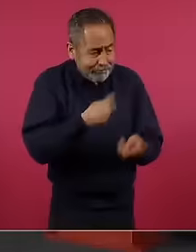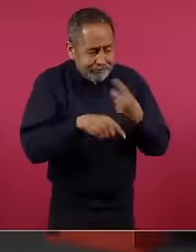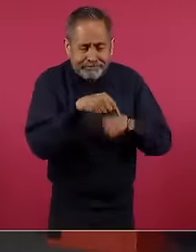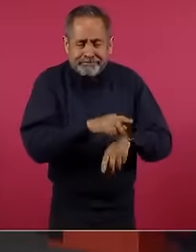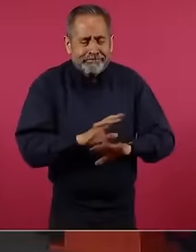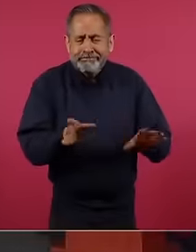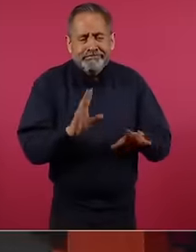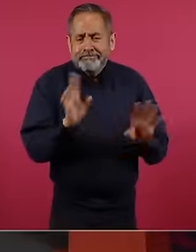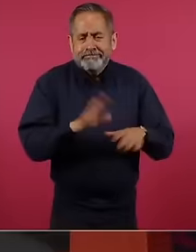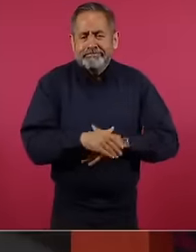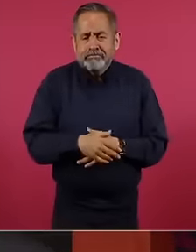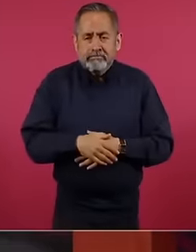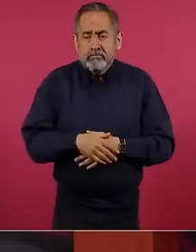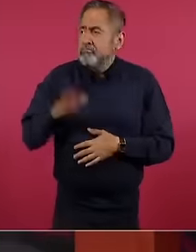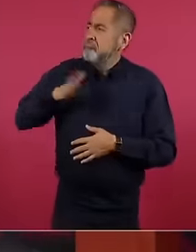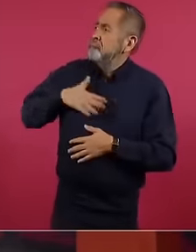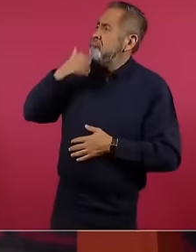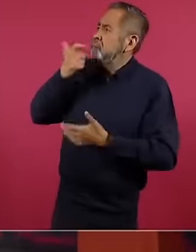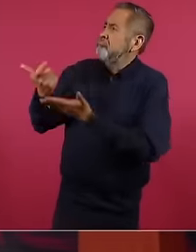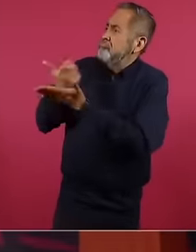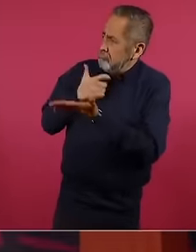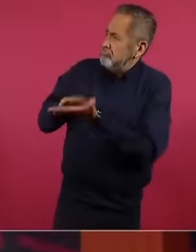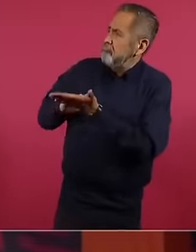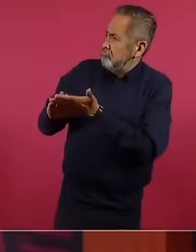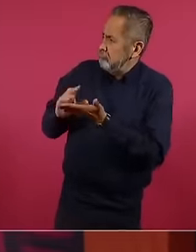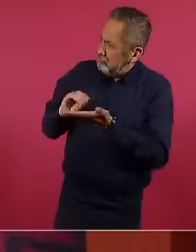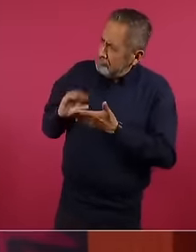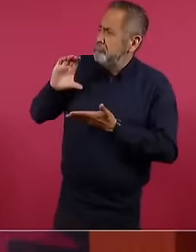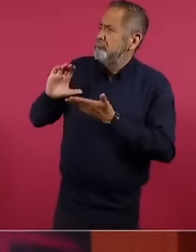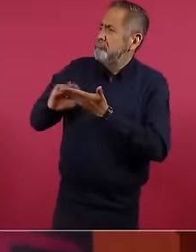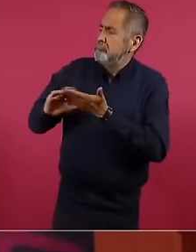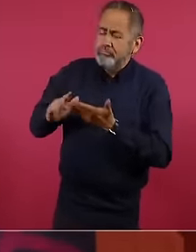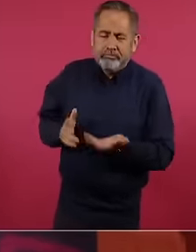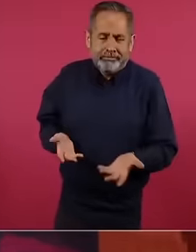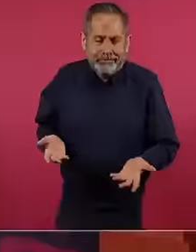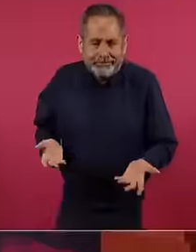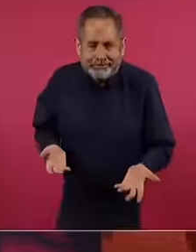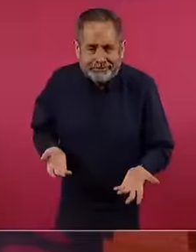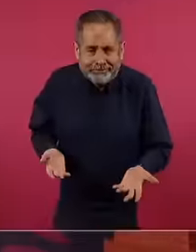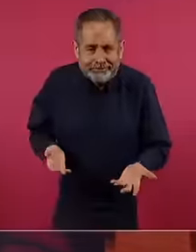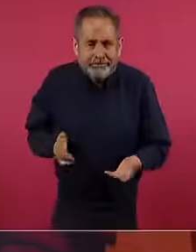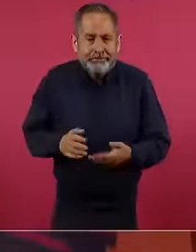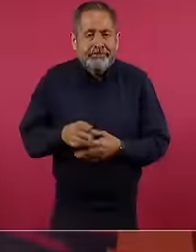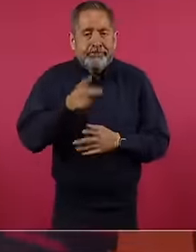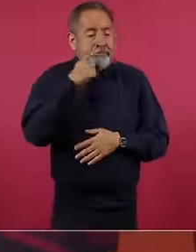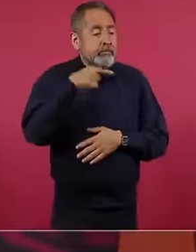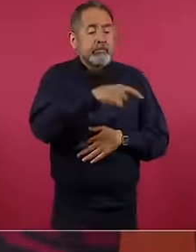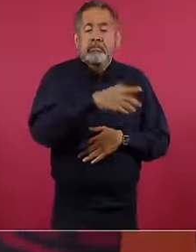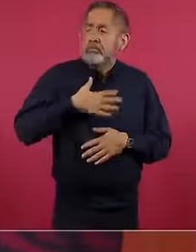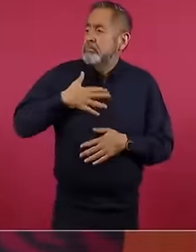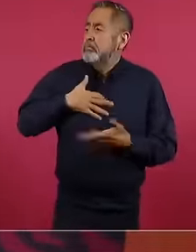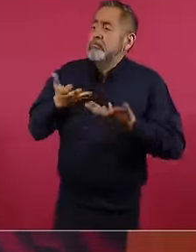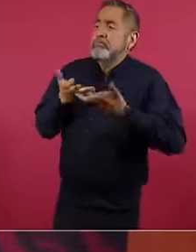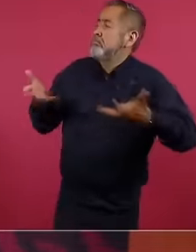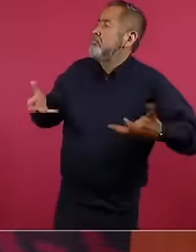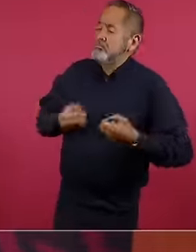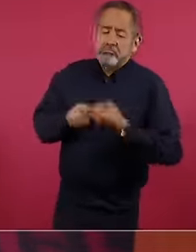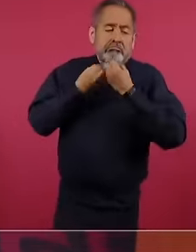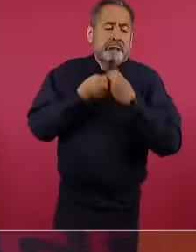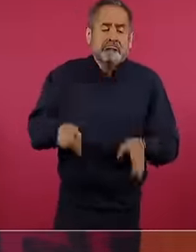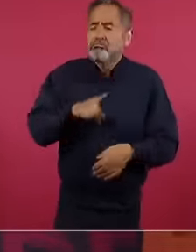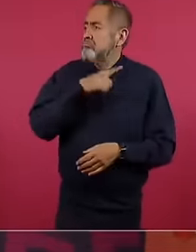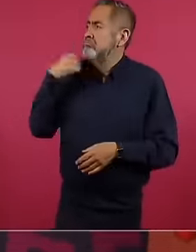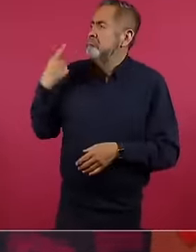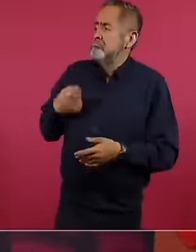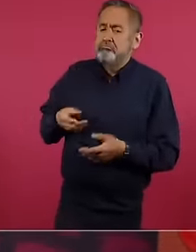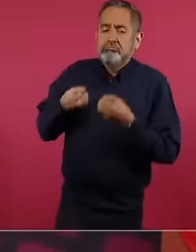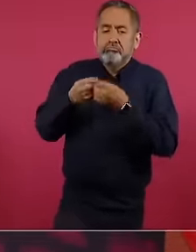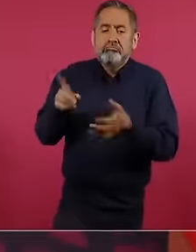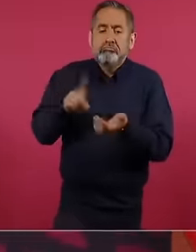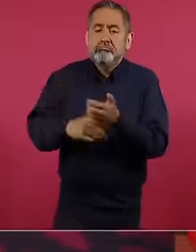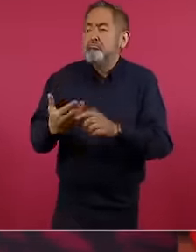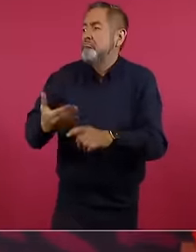compensation because supposedly a piece of land was affected in 1908,